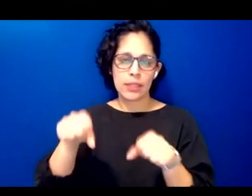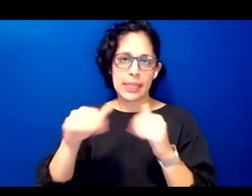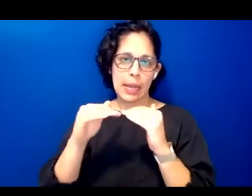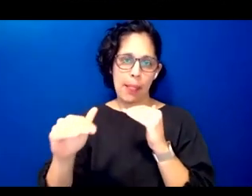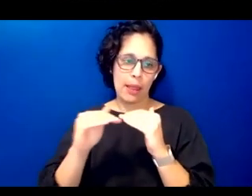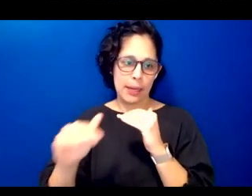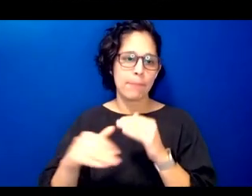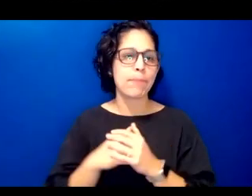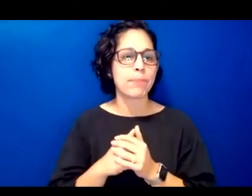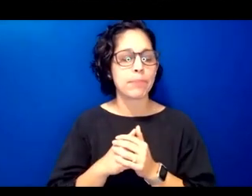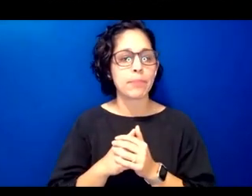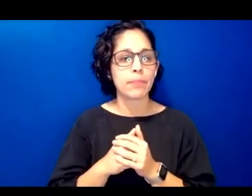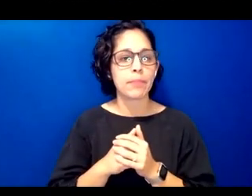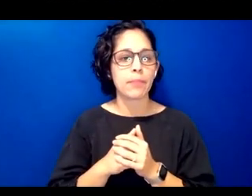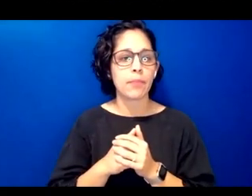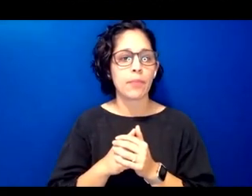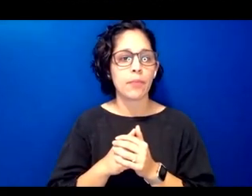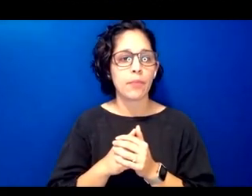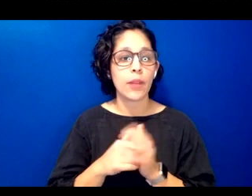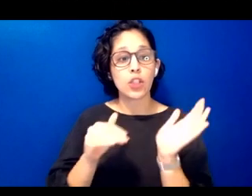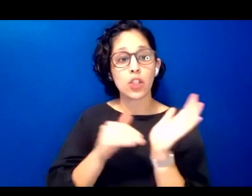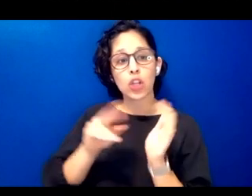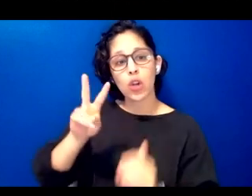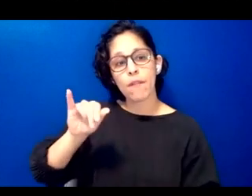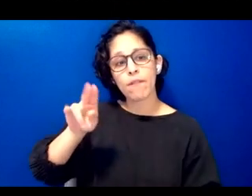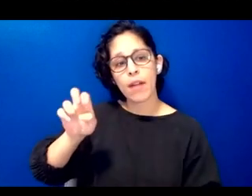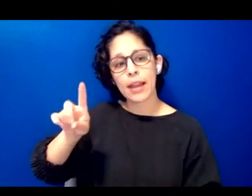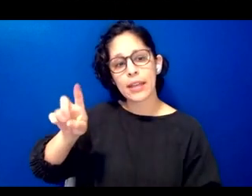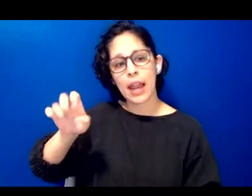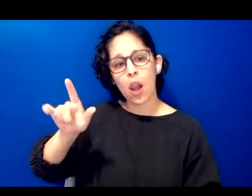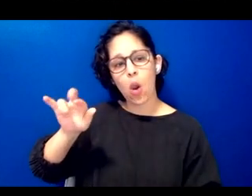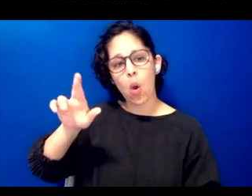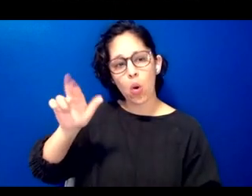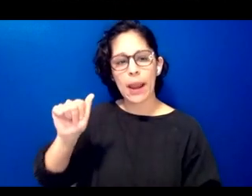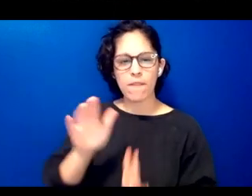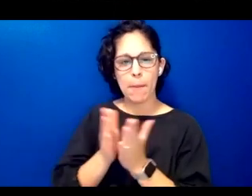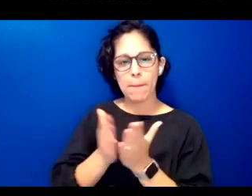dr vine deloria in his book god is read a native view of religion states that american